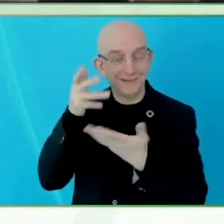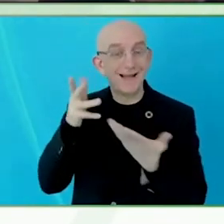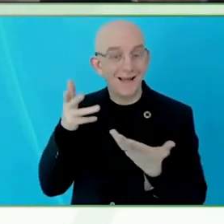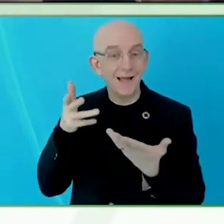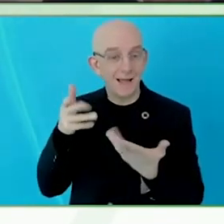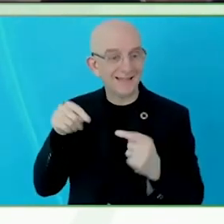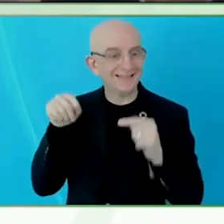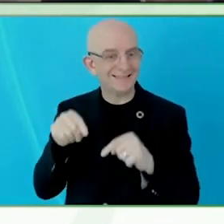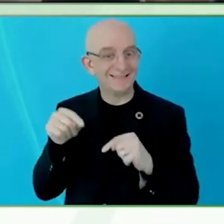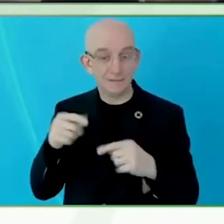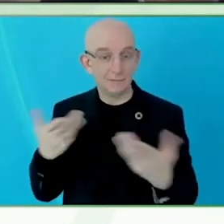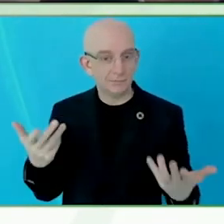mainstream research in astronomy.